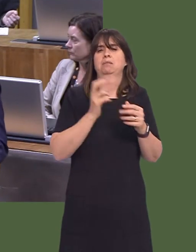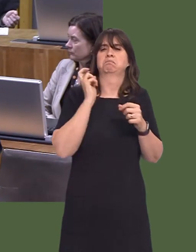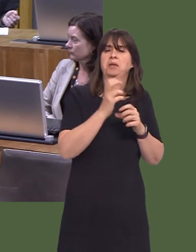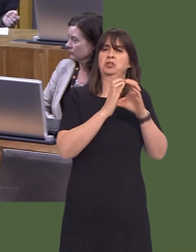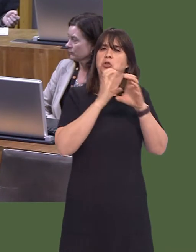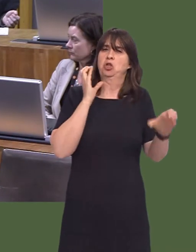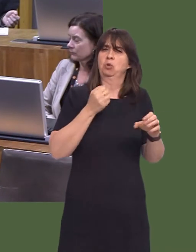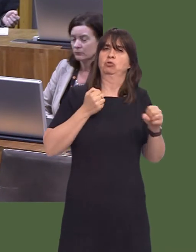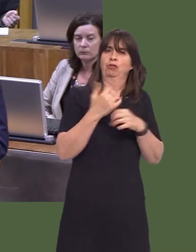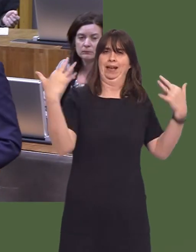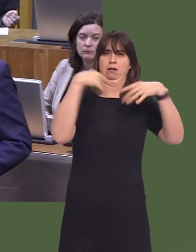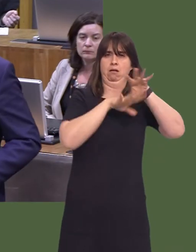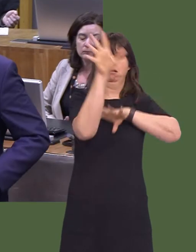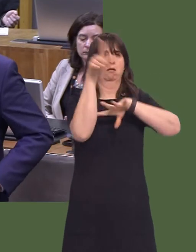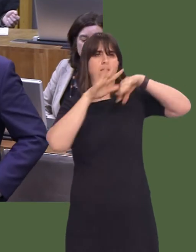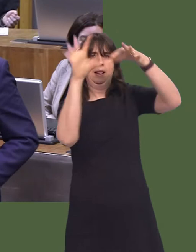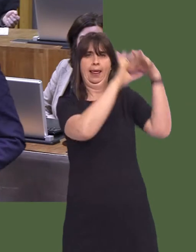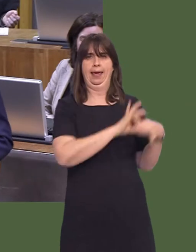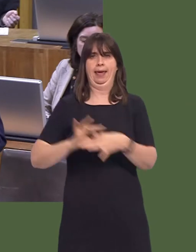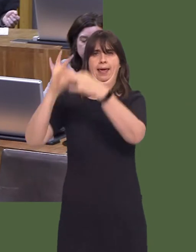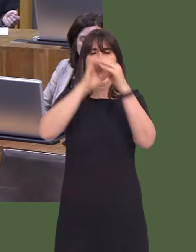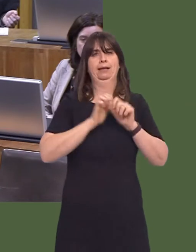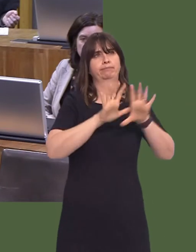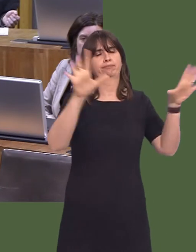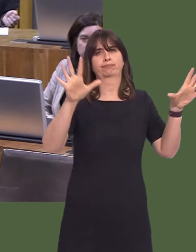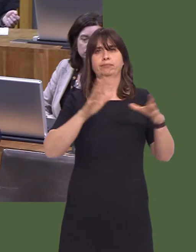has 11 million people going through it every year. That number is bound to increase. There